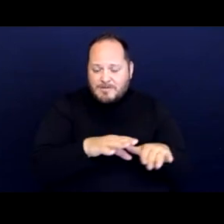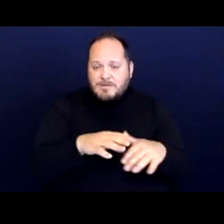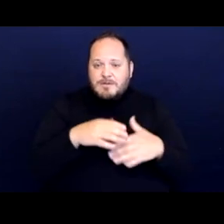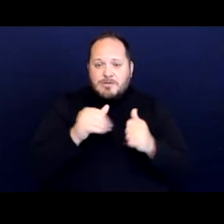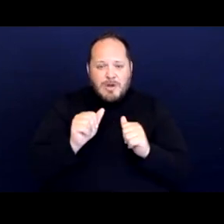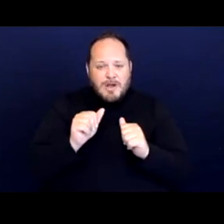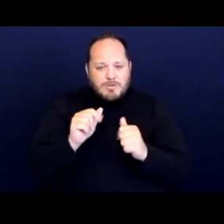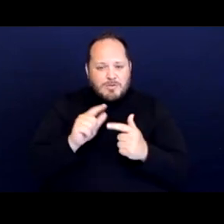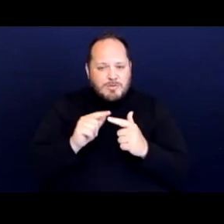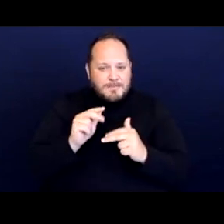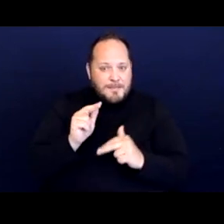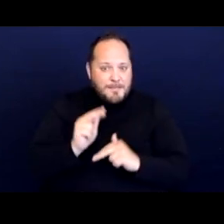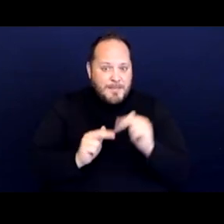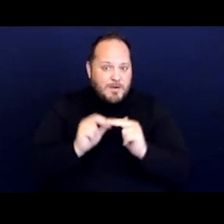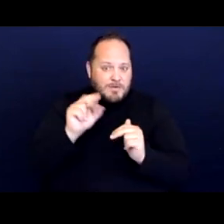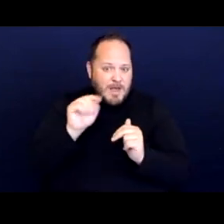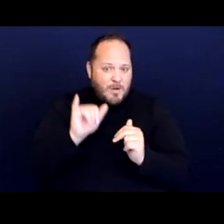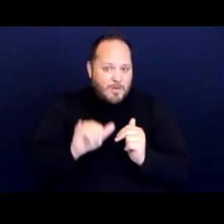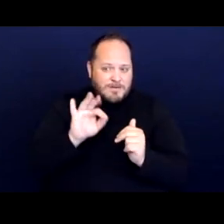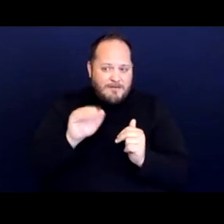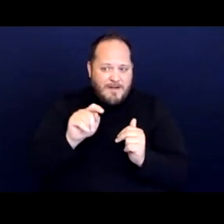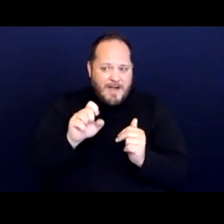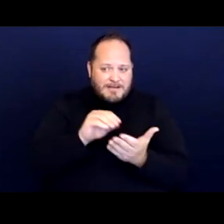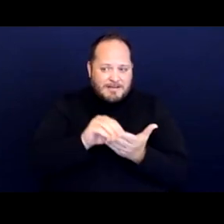build out those facts that this indeed is not happening.